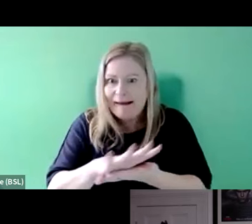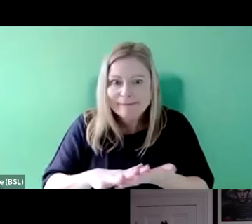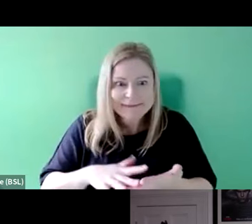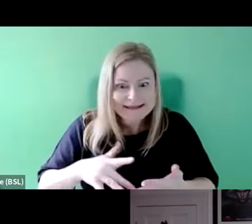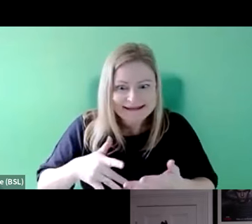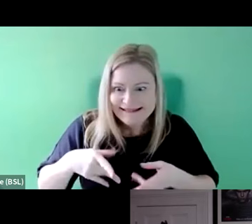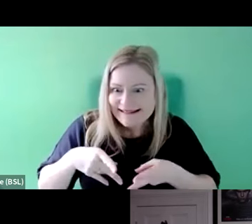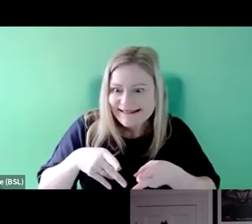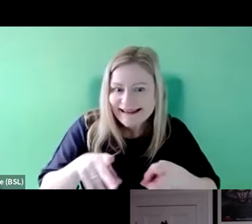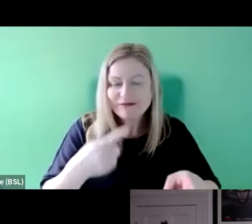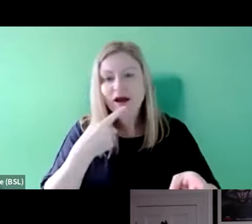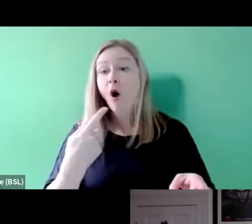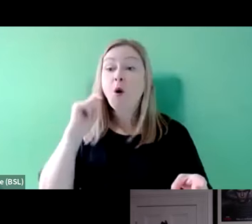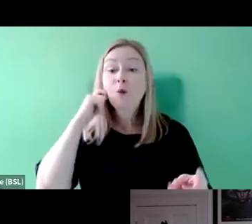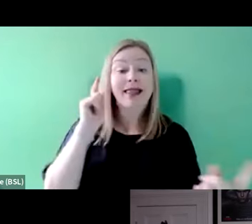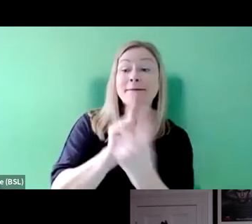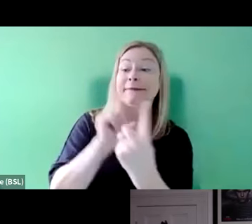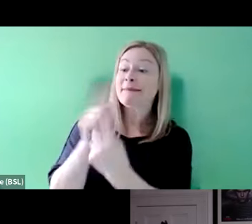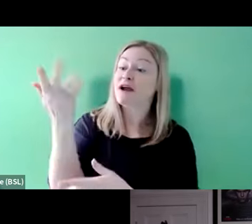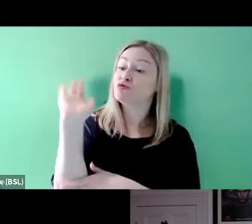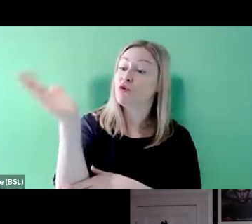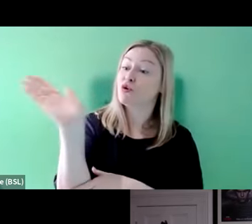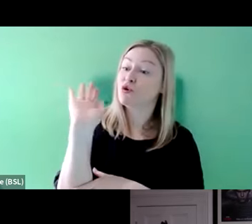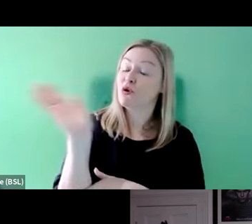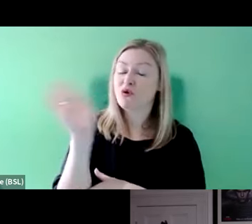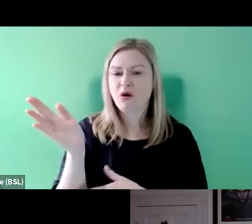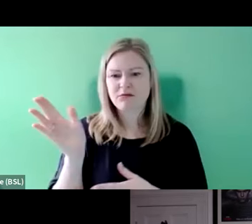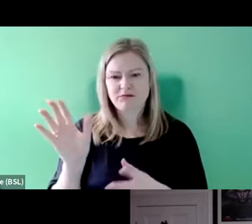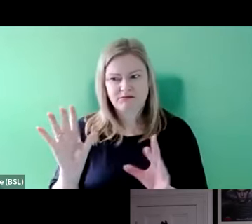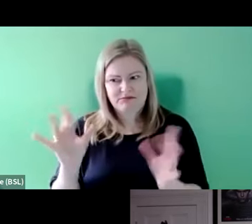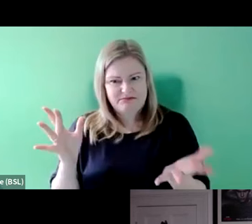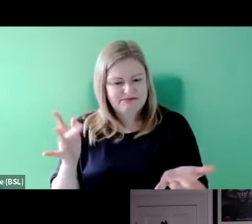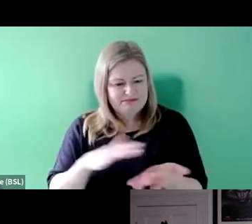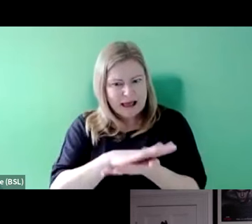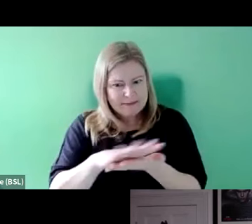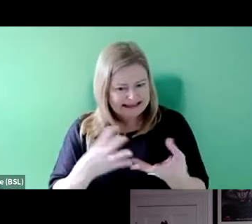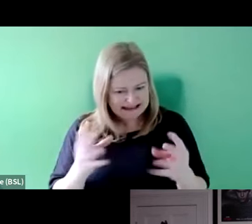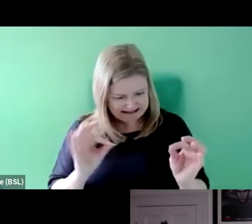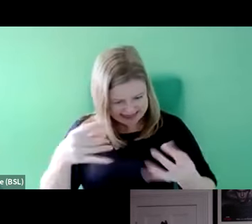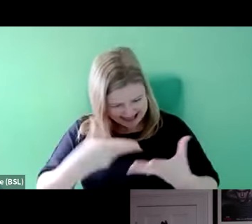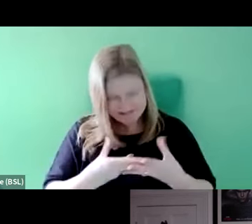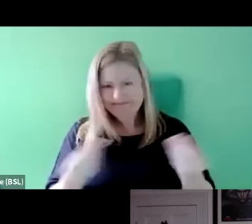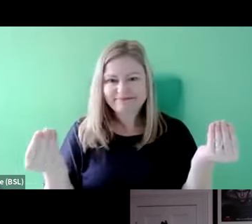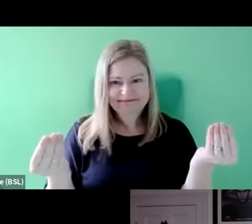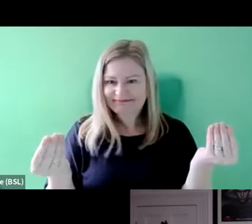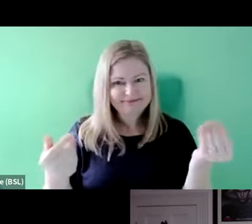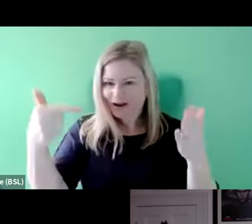to have you meet lots of people and talk." There's no substance to them. You need something